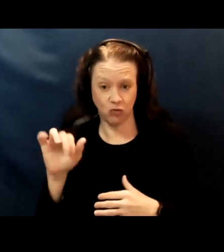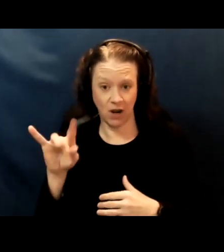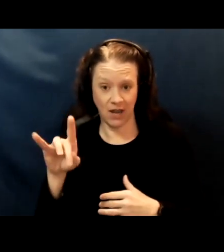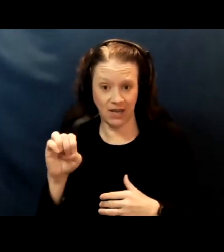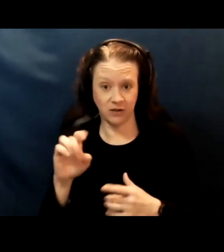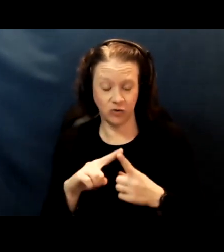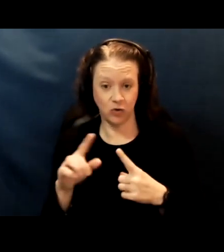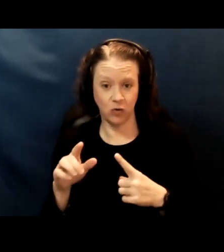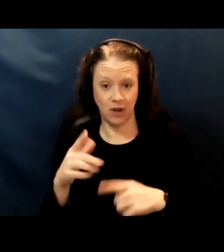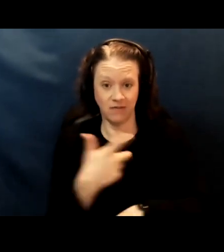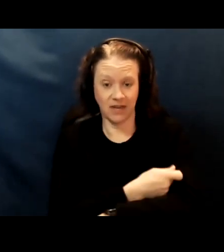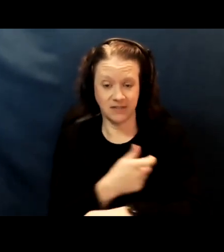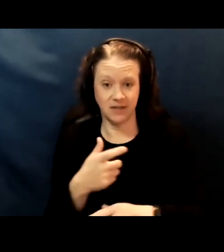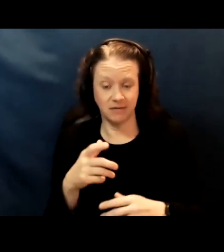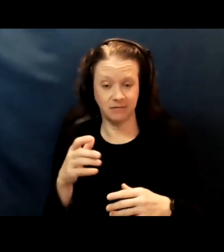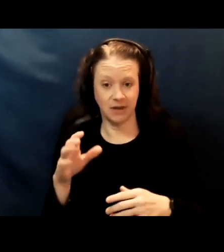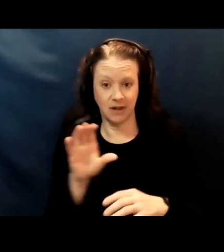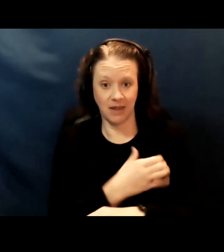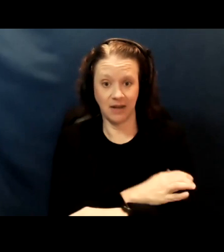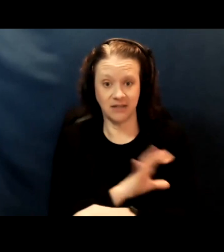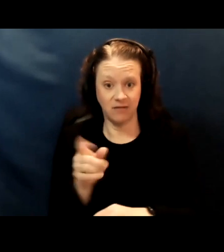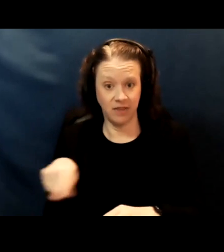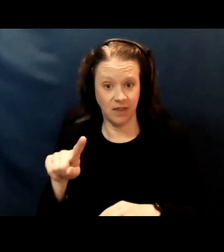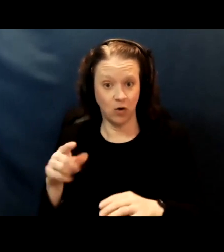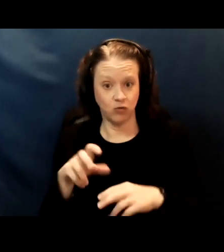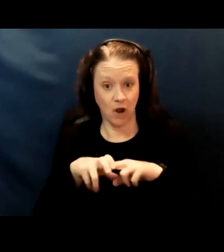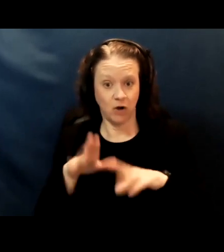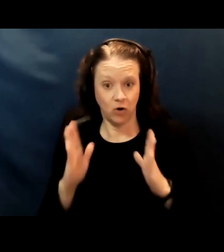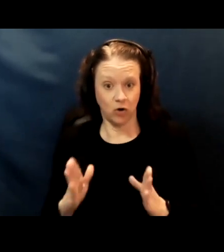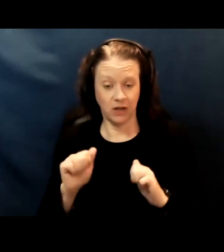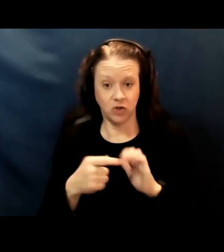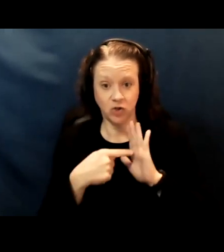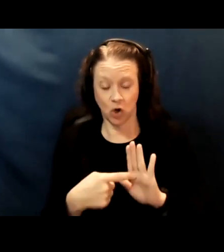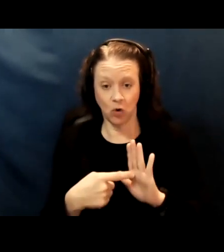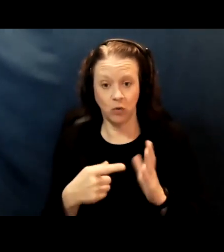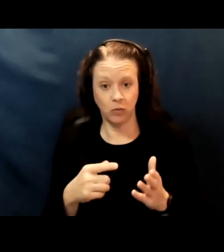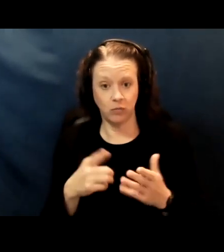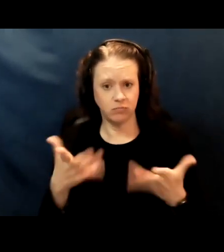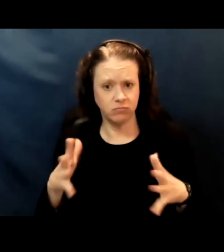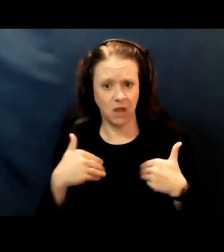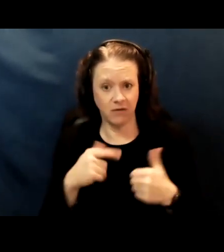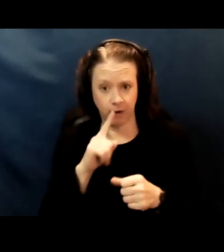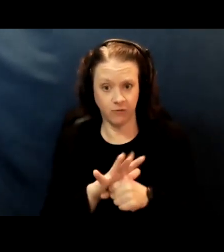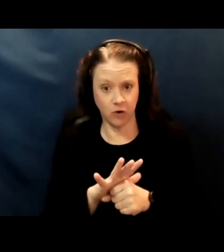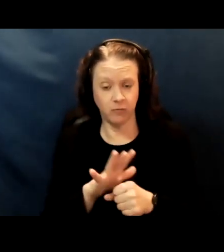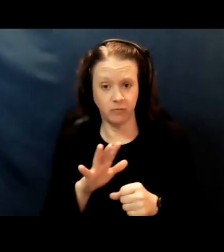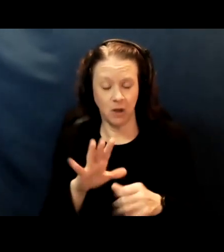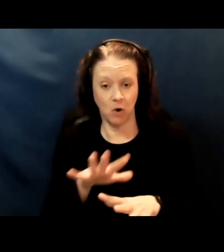as long as a rider can show that they have a confirmed appointment; whether that's printed out or an email confirmation, something like that.